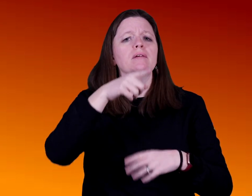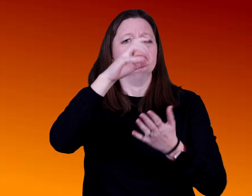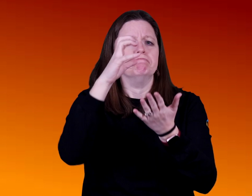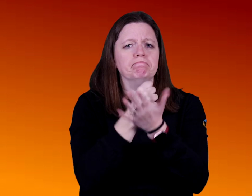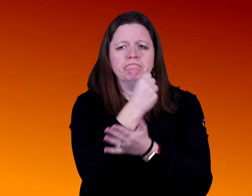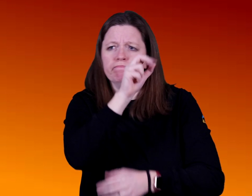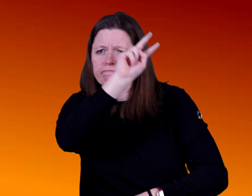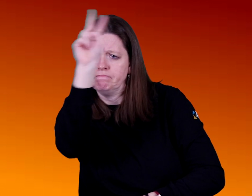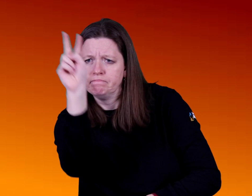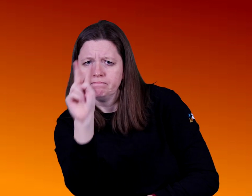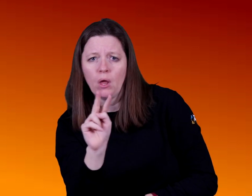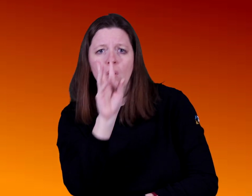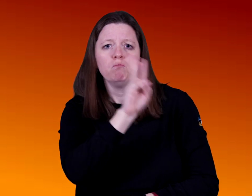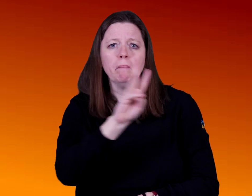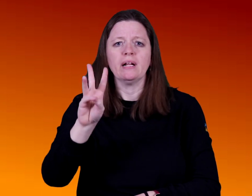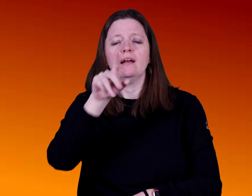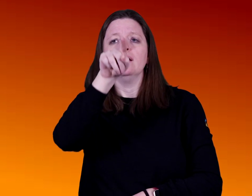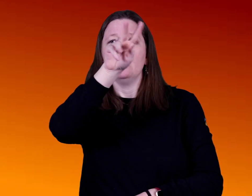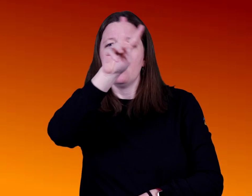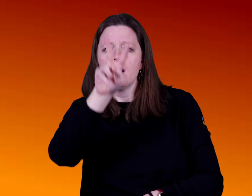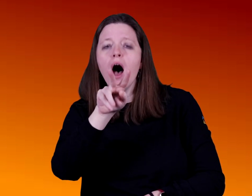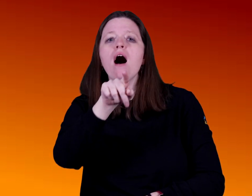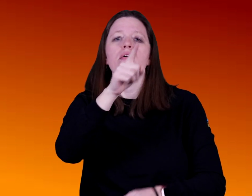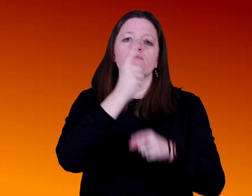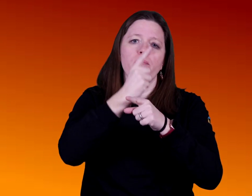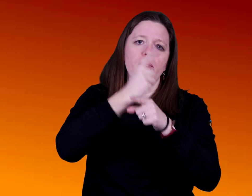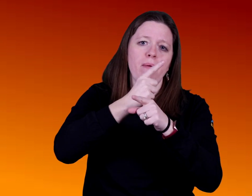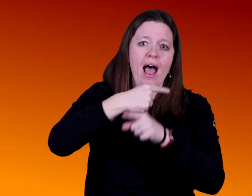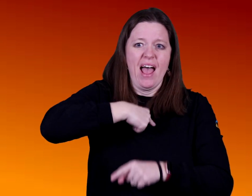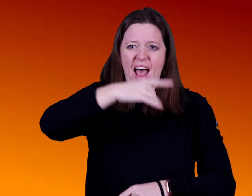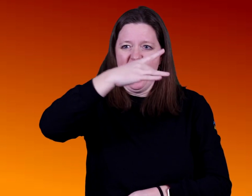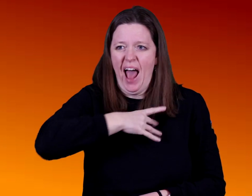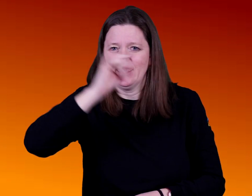If you are unsure of the name you can browse the photos to